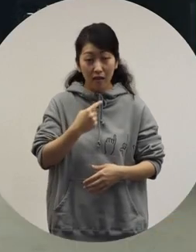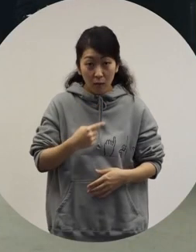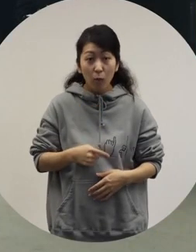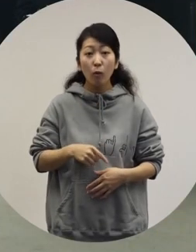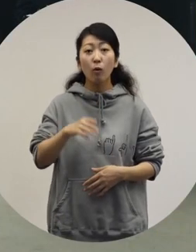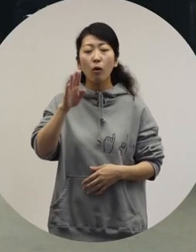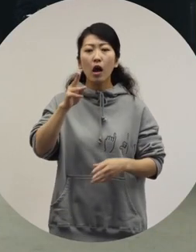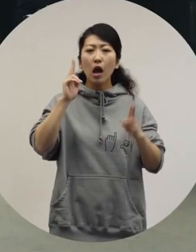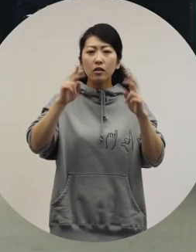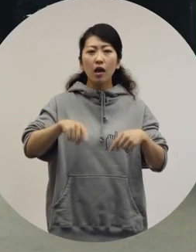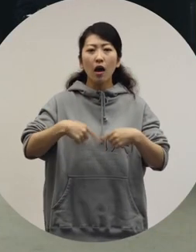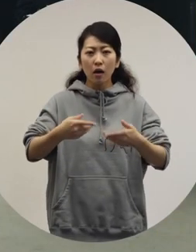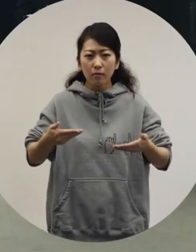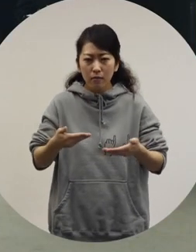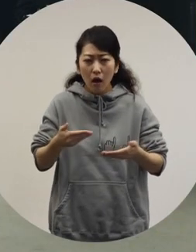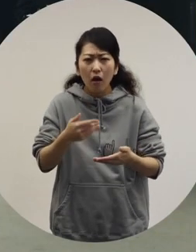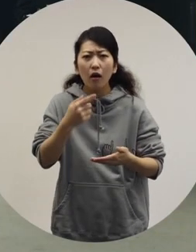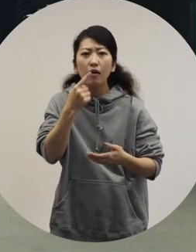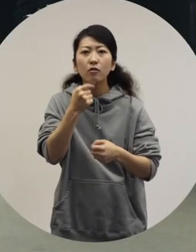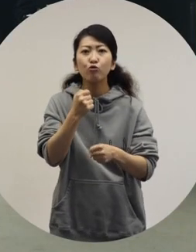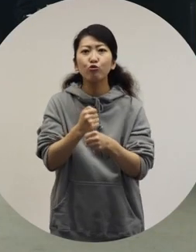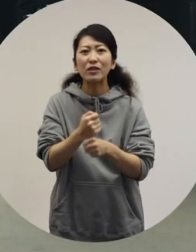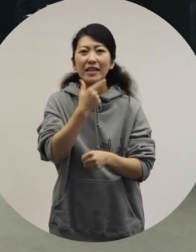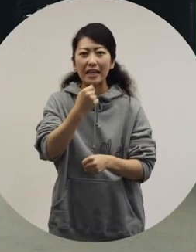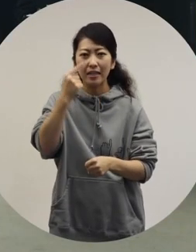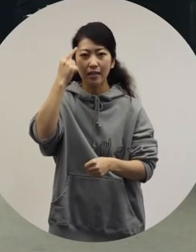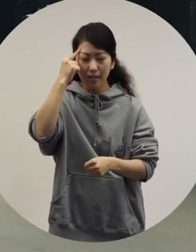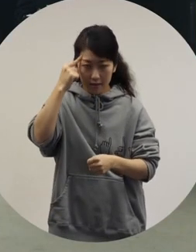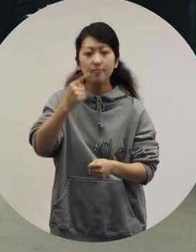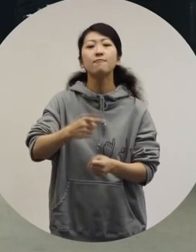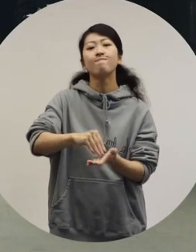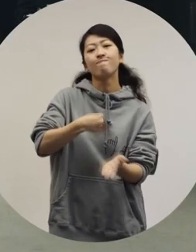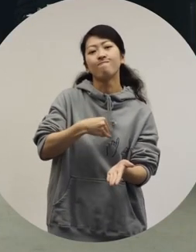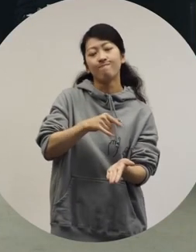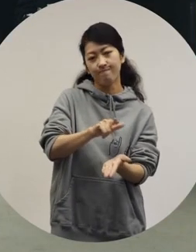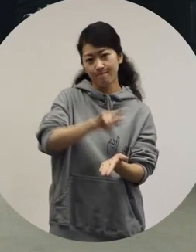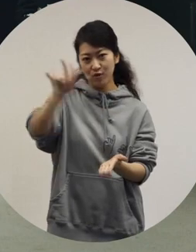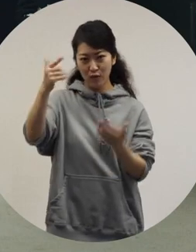While working, I came to want to be a creator, so I studied abroad.